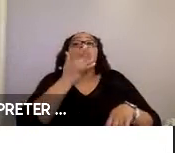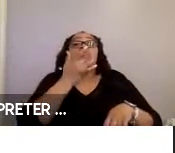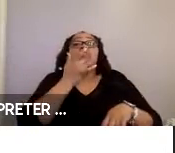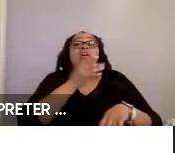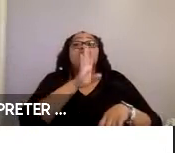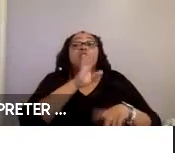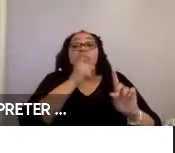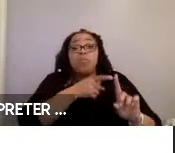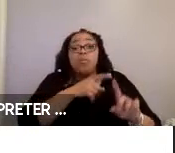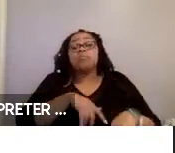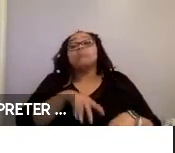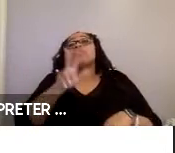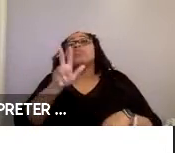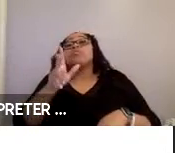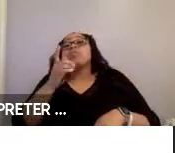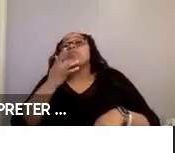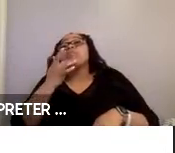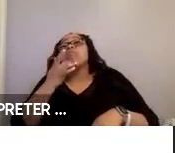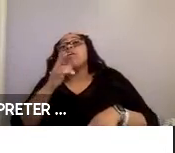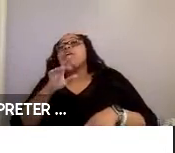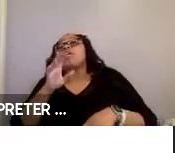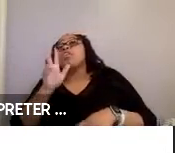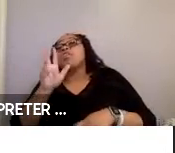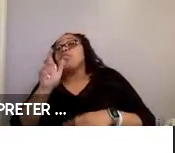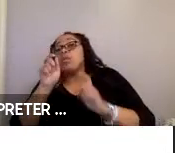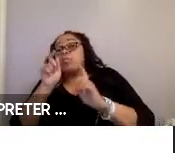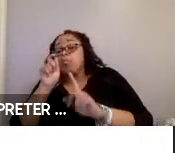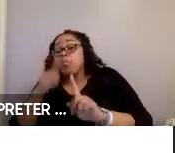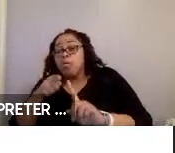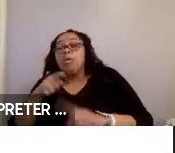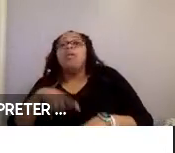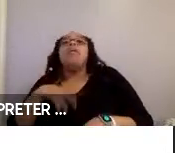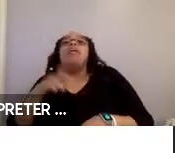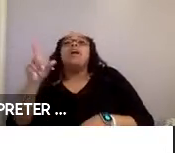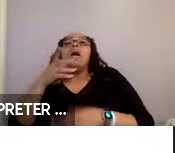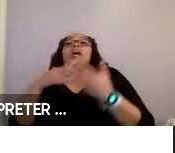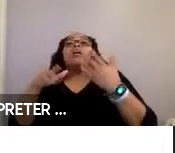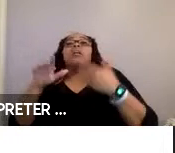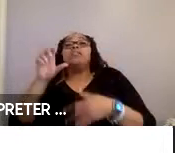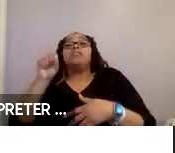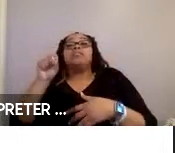point, three preferring the three-point, and, three preferring the semi-automated rear-facing